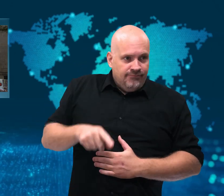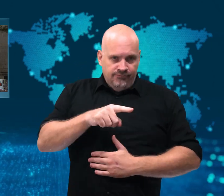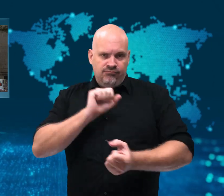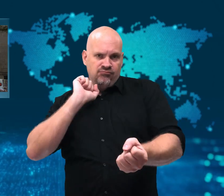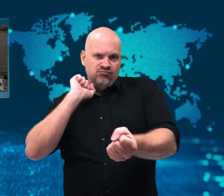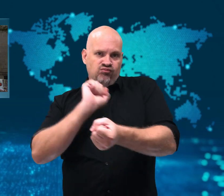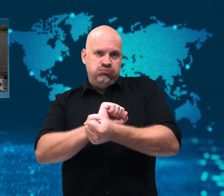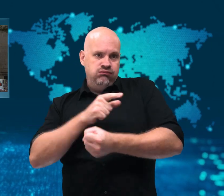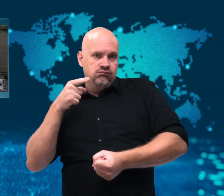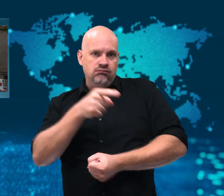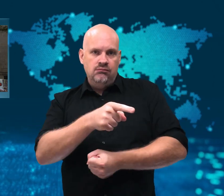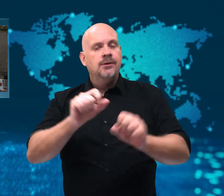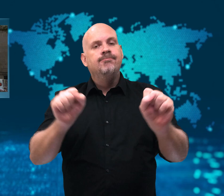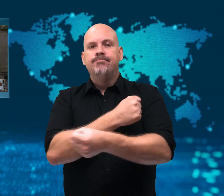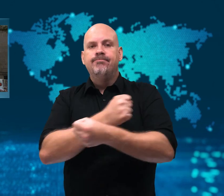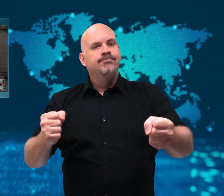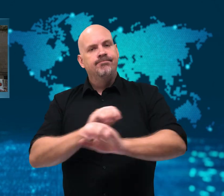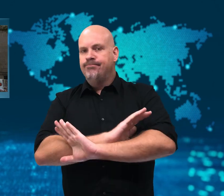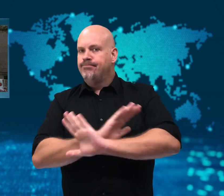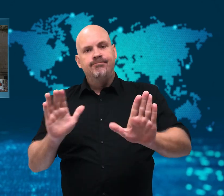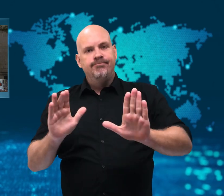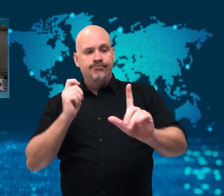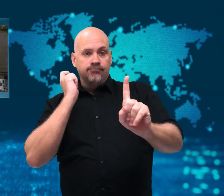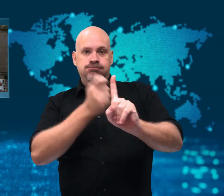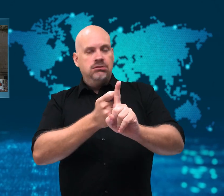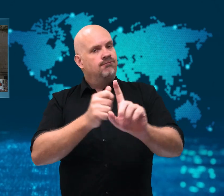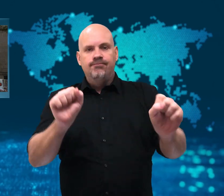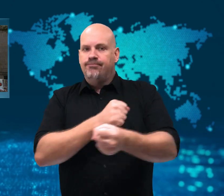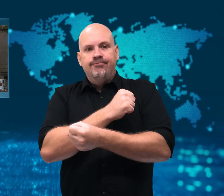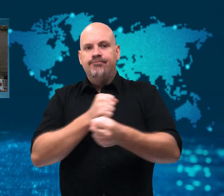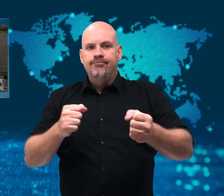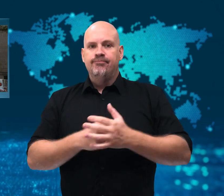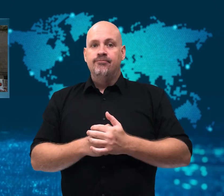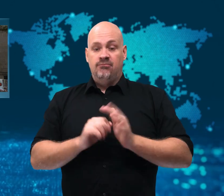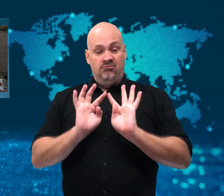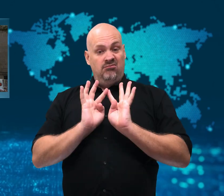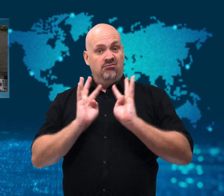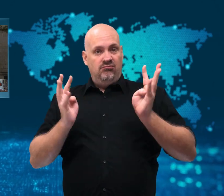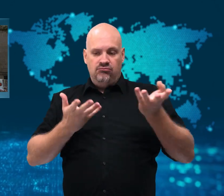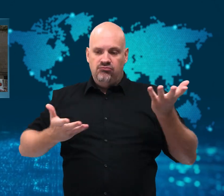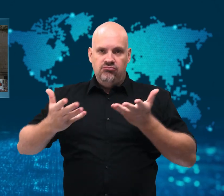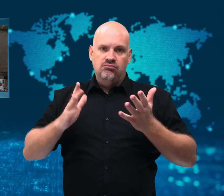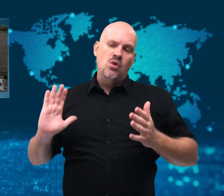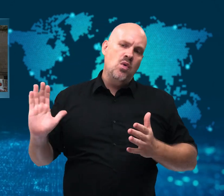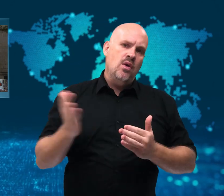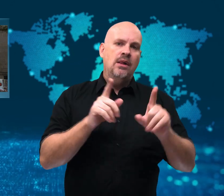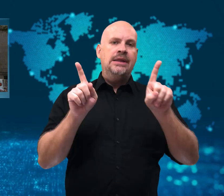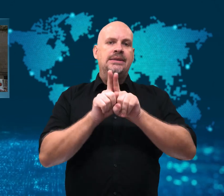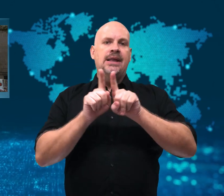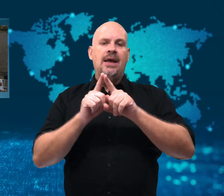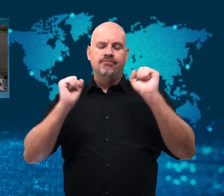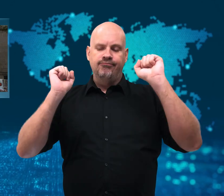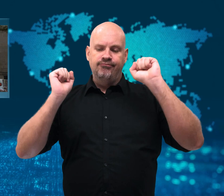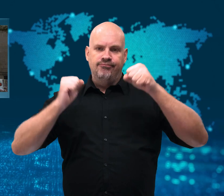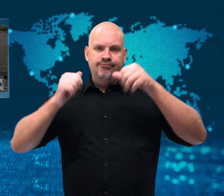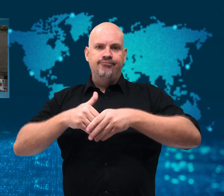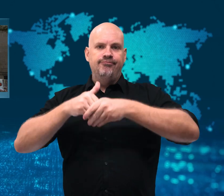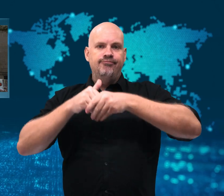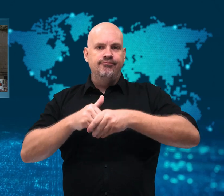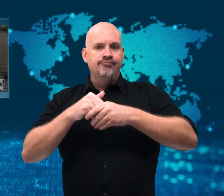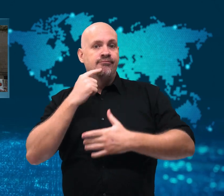The Supreme Court unanimously agreed that women who have had an